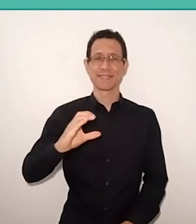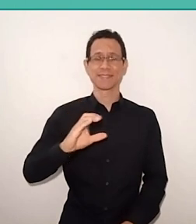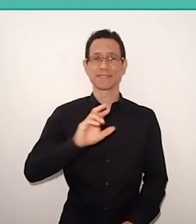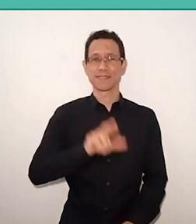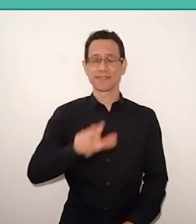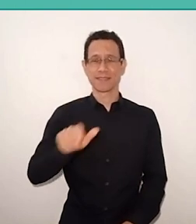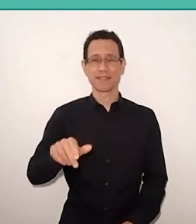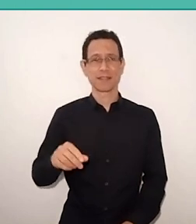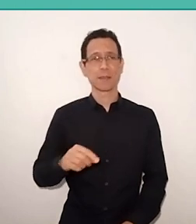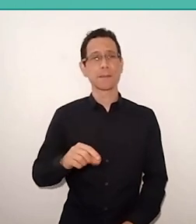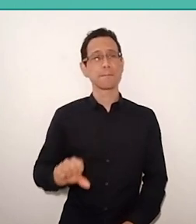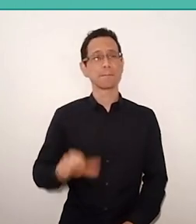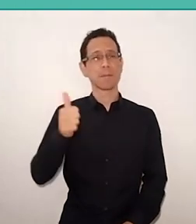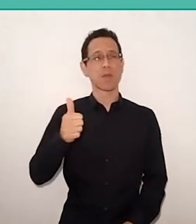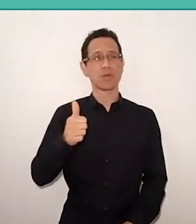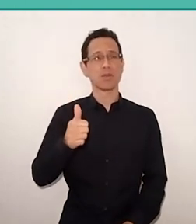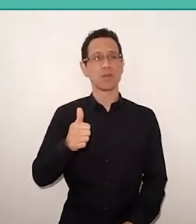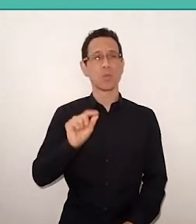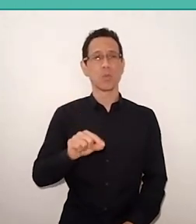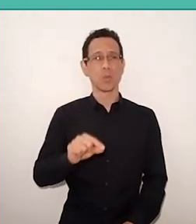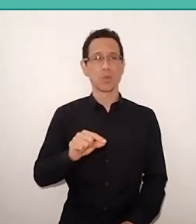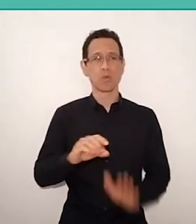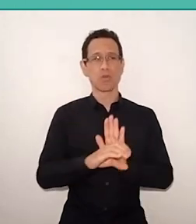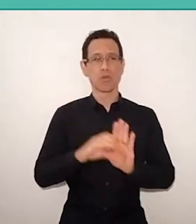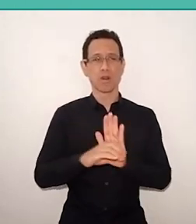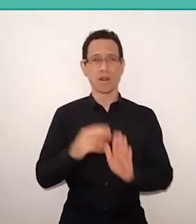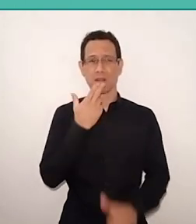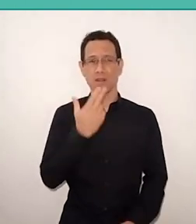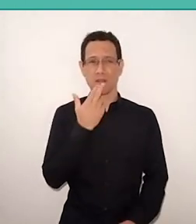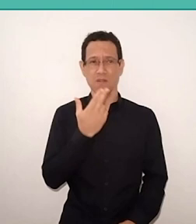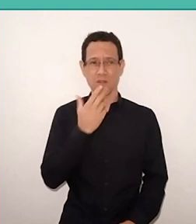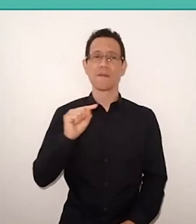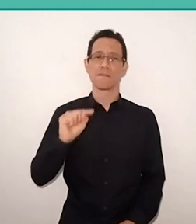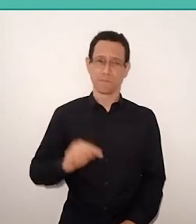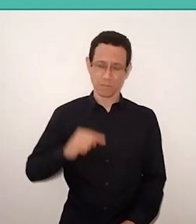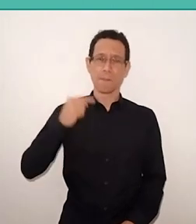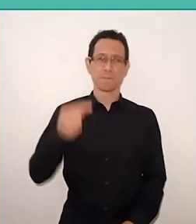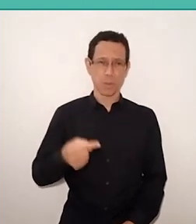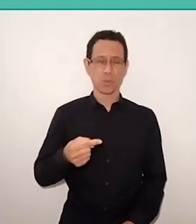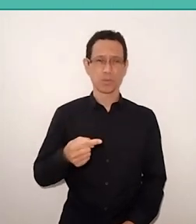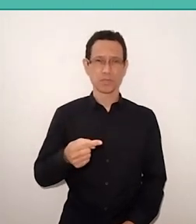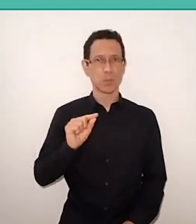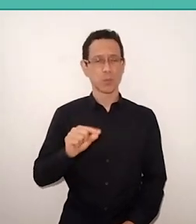first, we alphabetize the language code, later, socially literate.